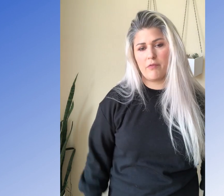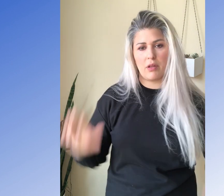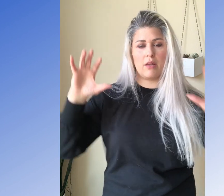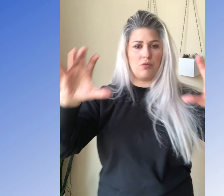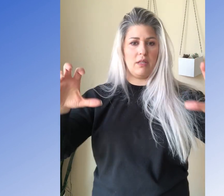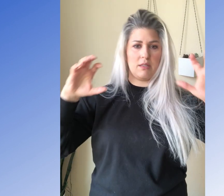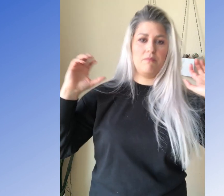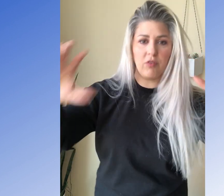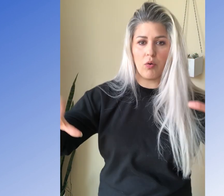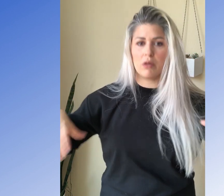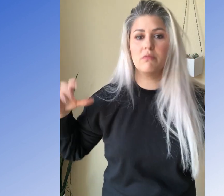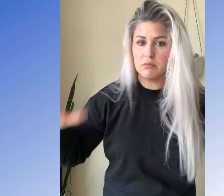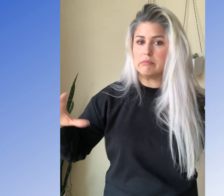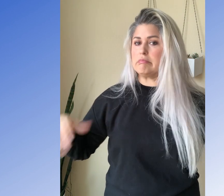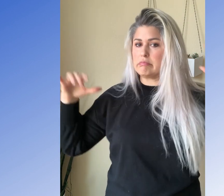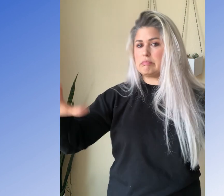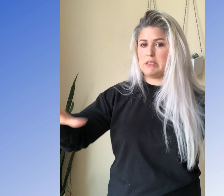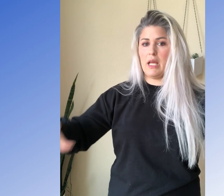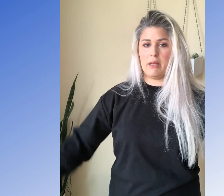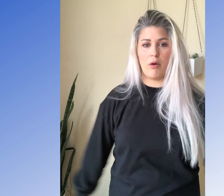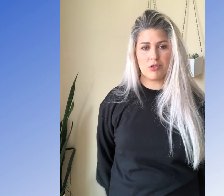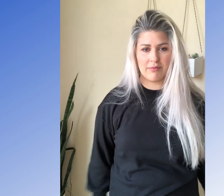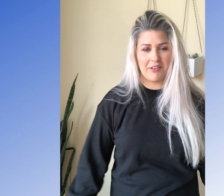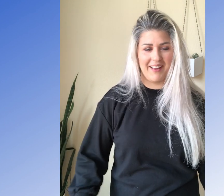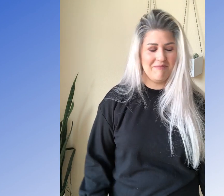If you're like doing this poor word yelling motion. Okay.